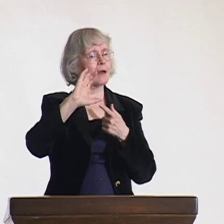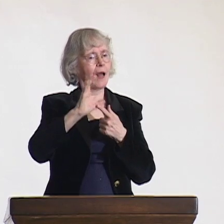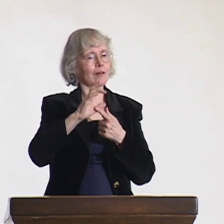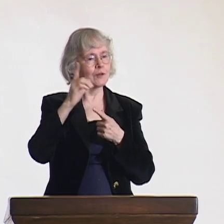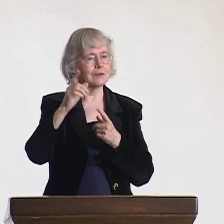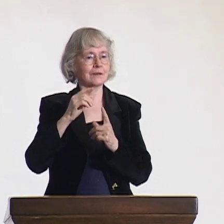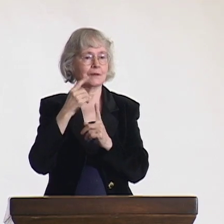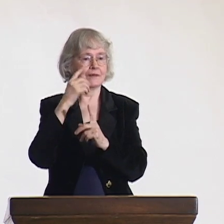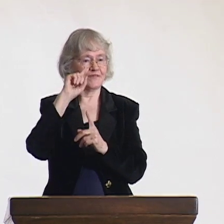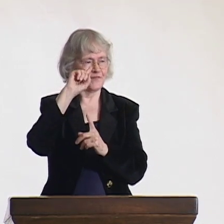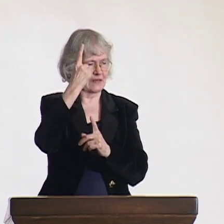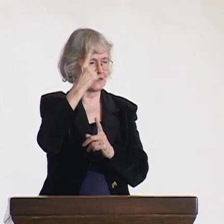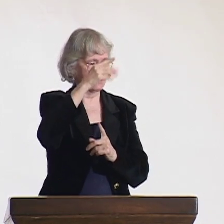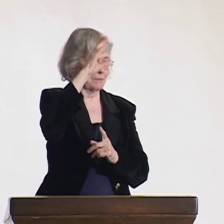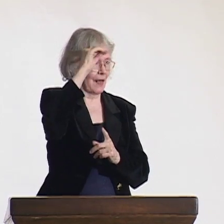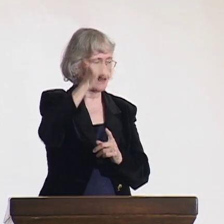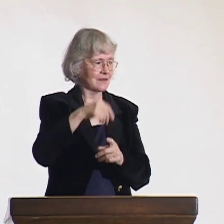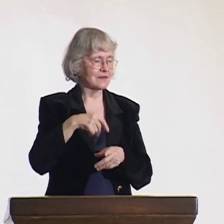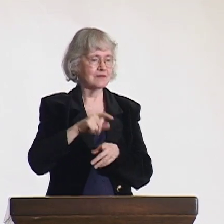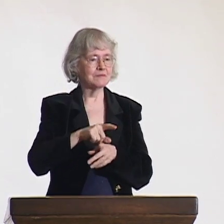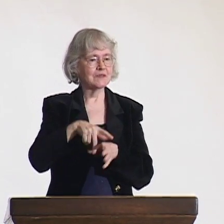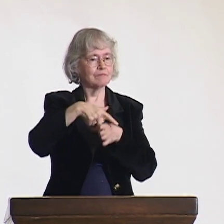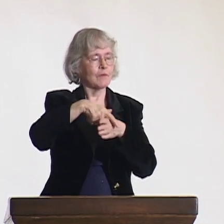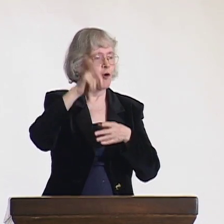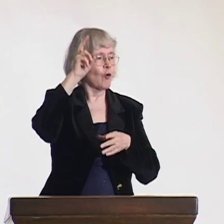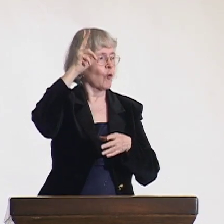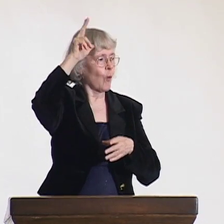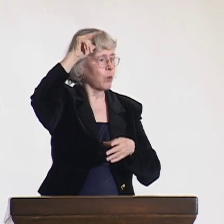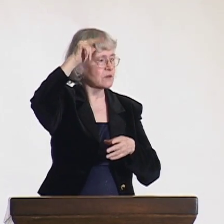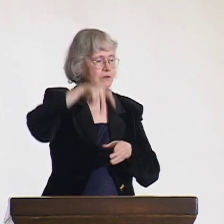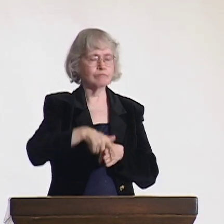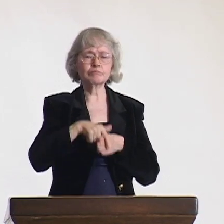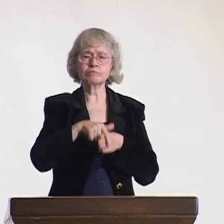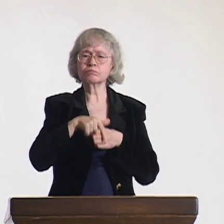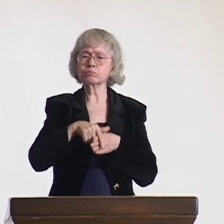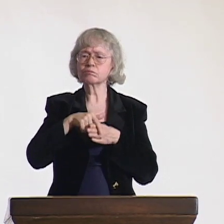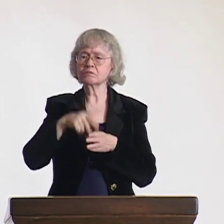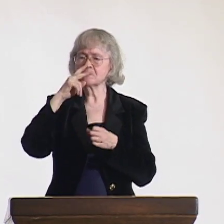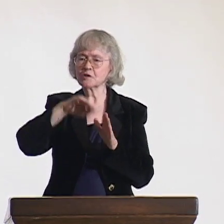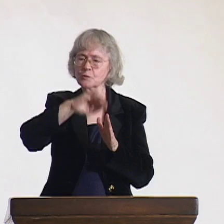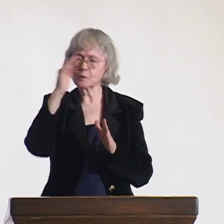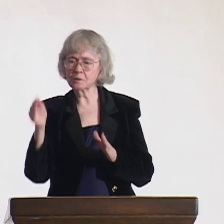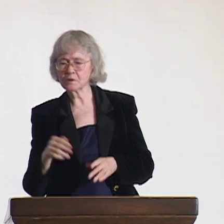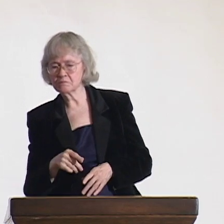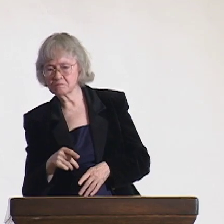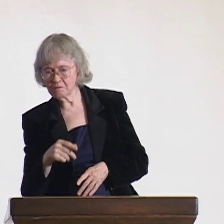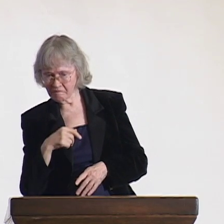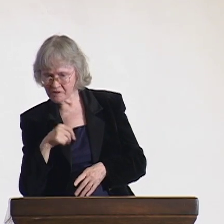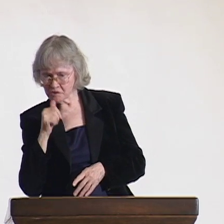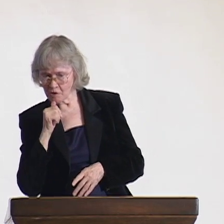A cultural norm in their county was that a man would get on his horse searching from home to home